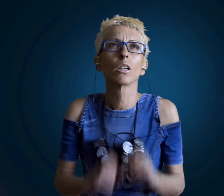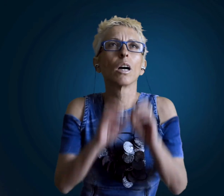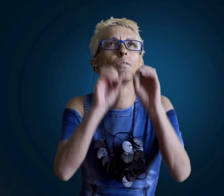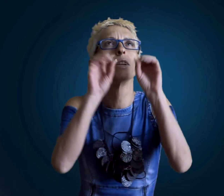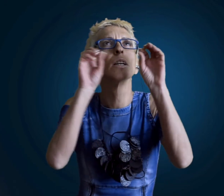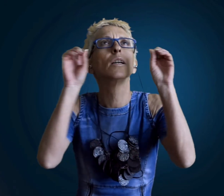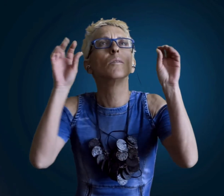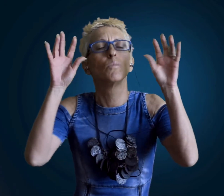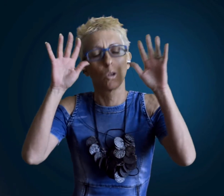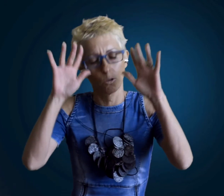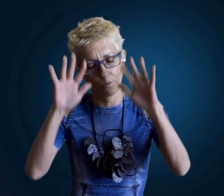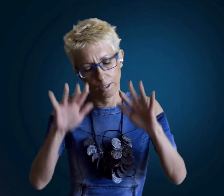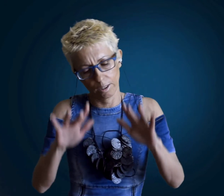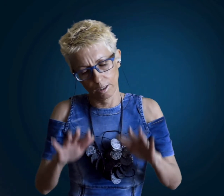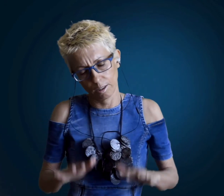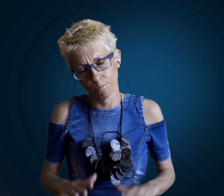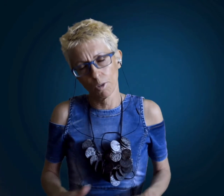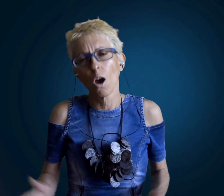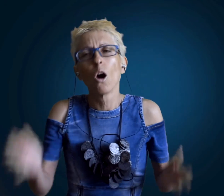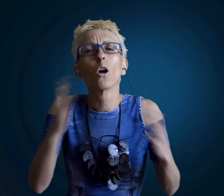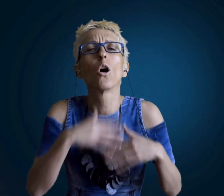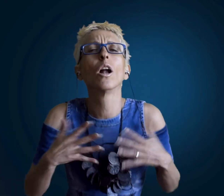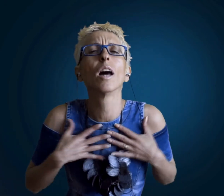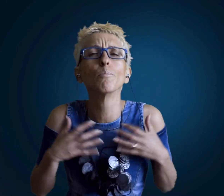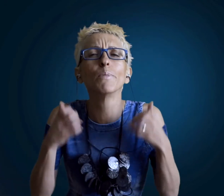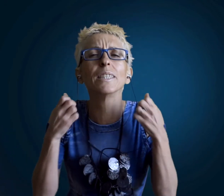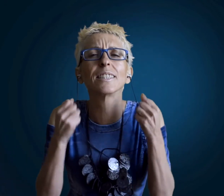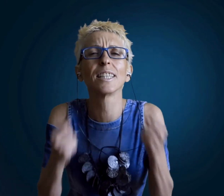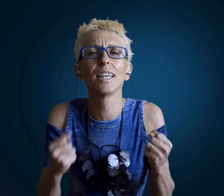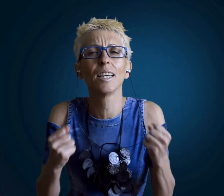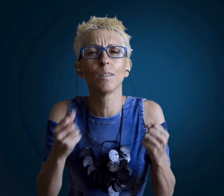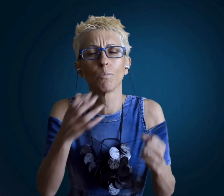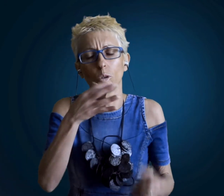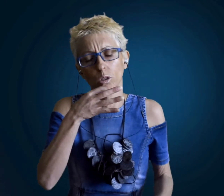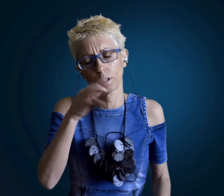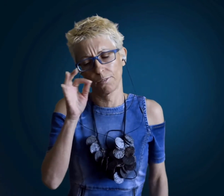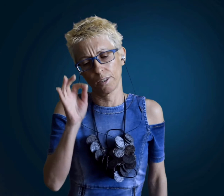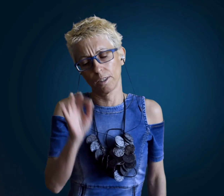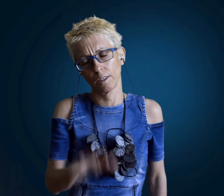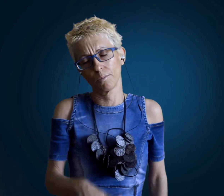all the stars are falling all the Braves are leaving